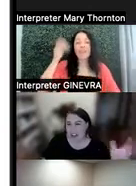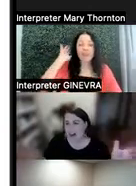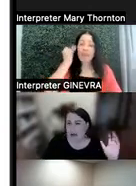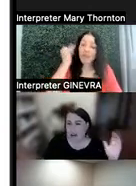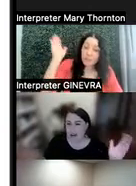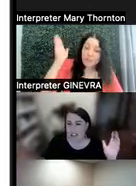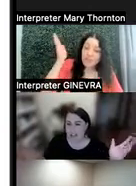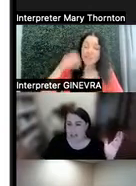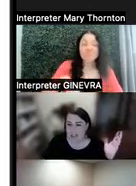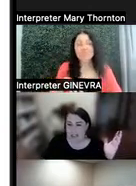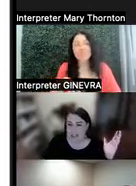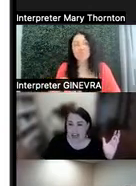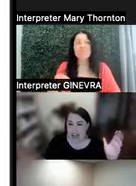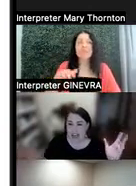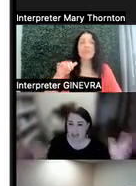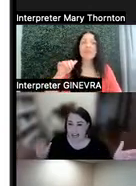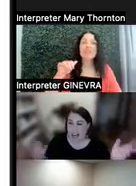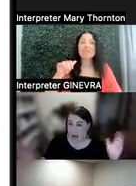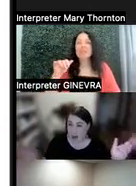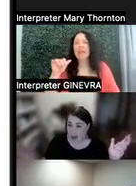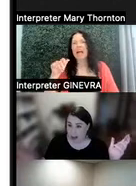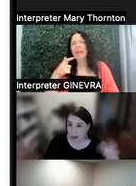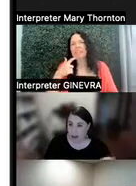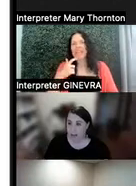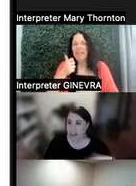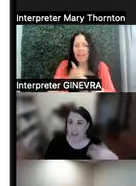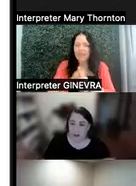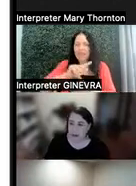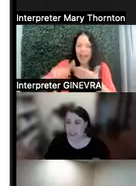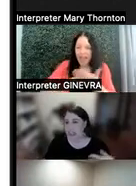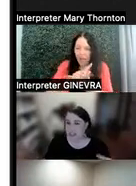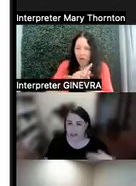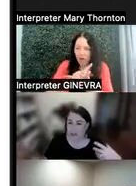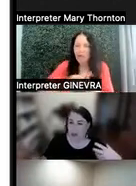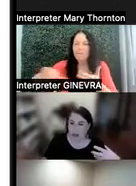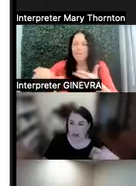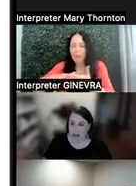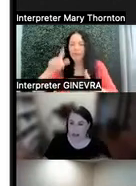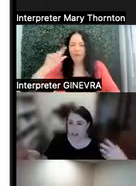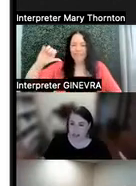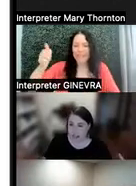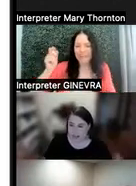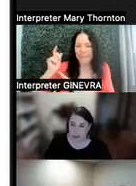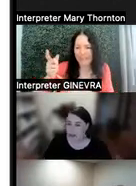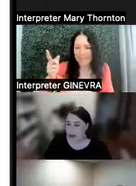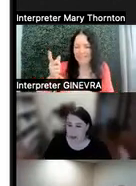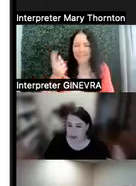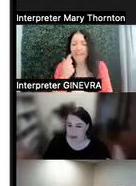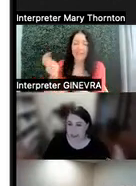about 10 minutes every hour because I know people need to get up, they need to walk around, they need to check their phones, all those things.